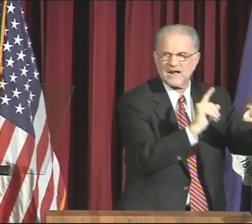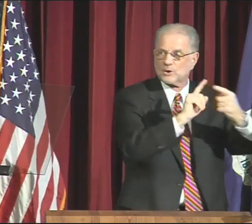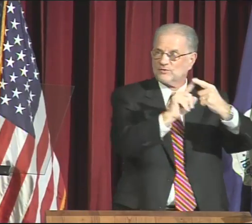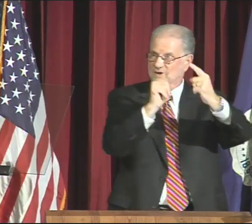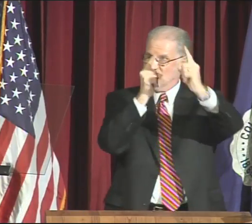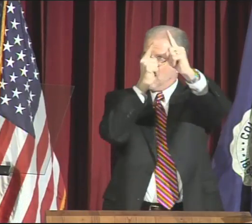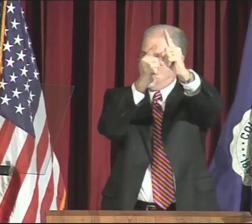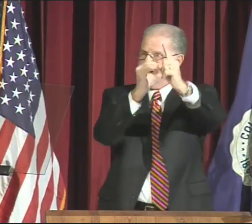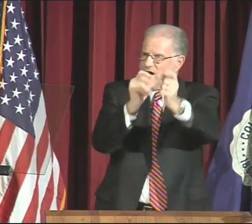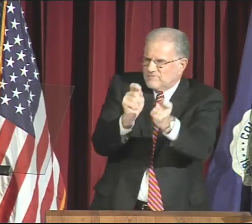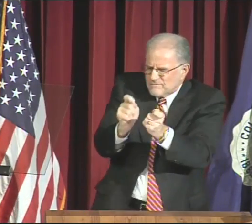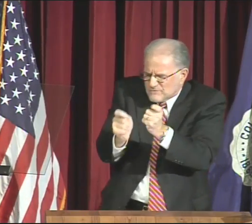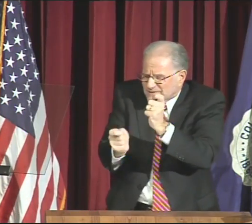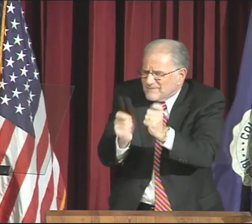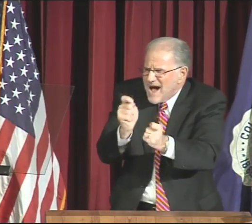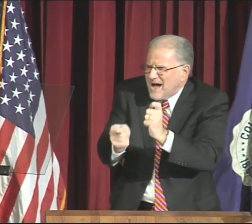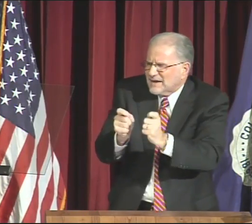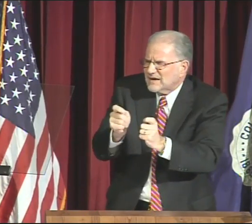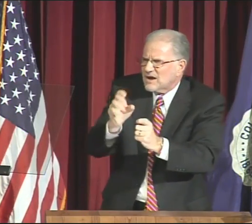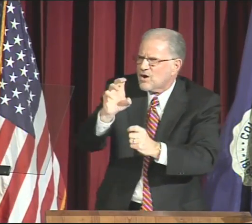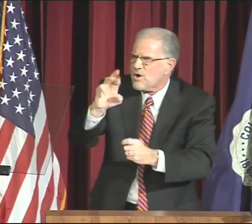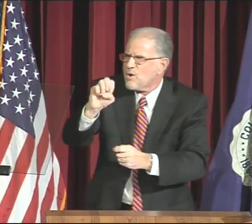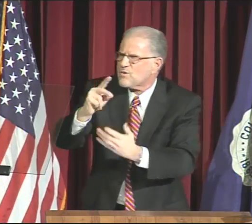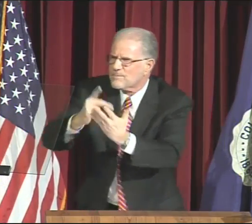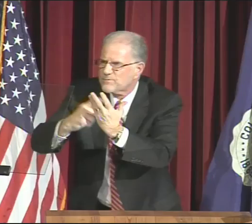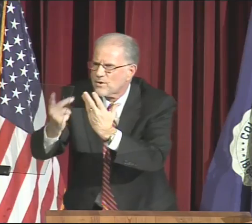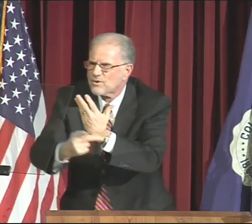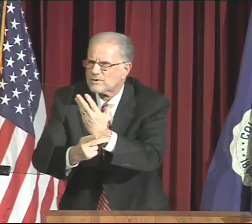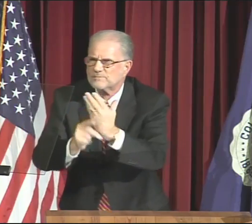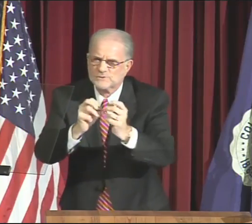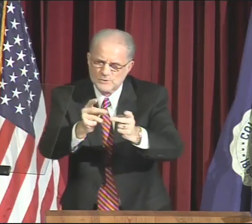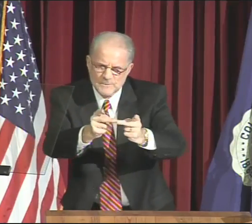guided our strategic planning to the goal of refining